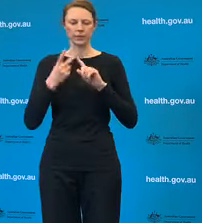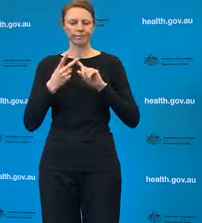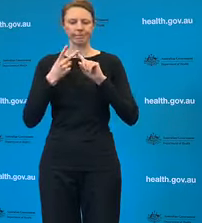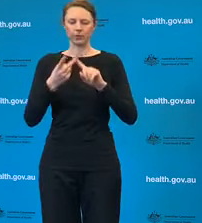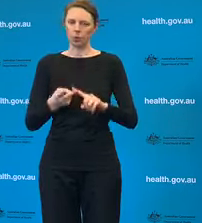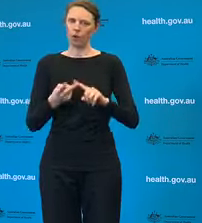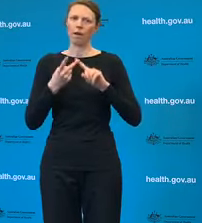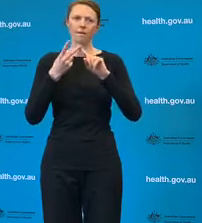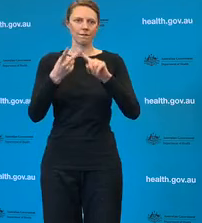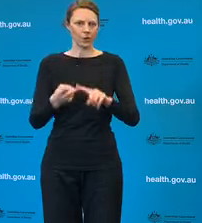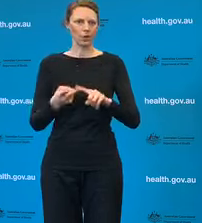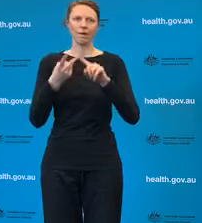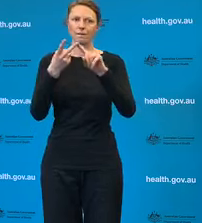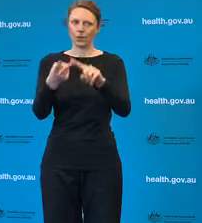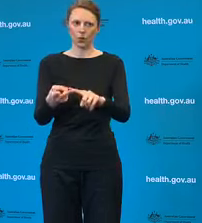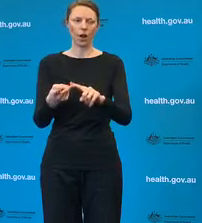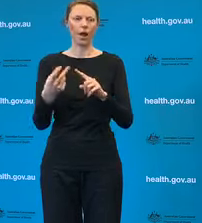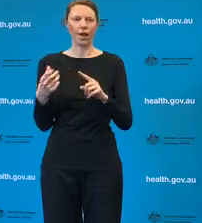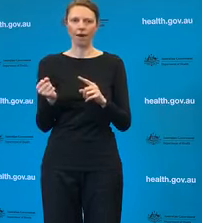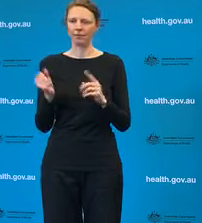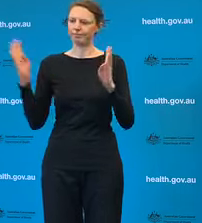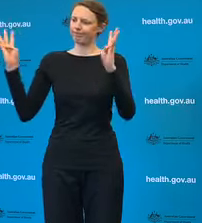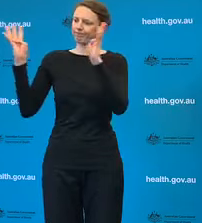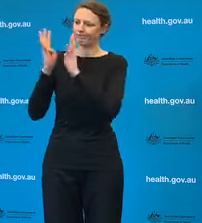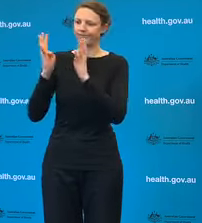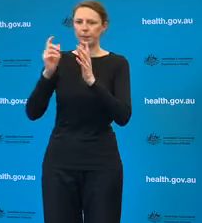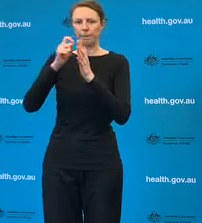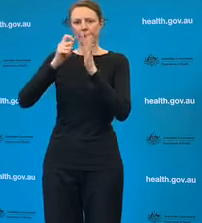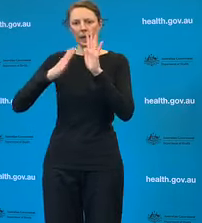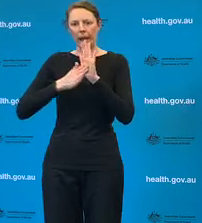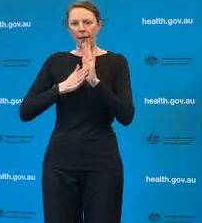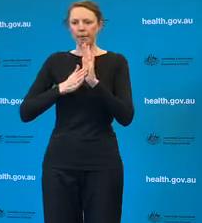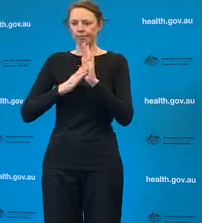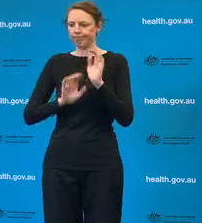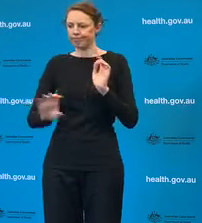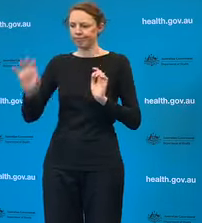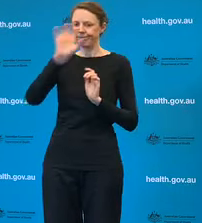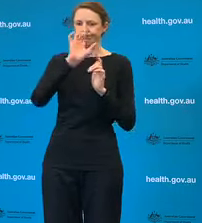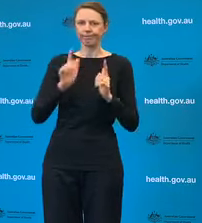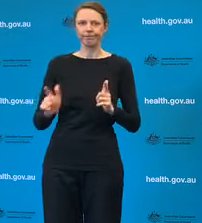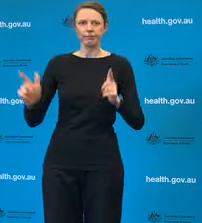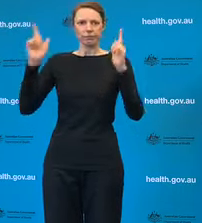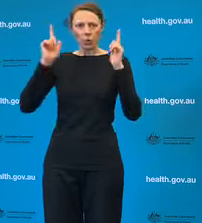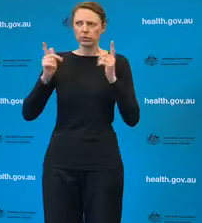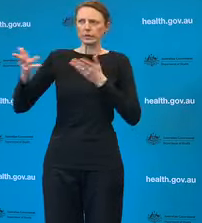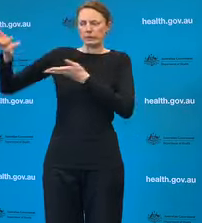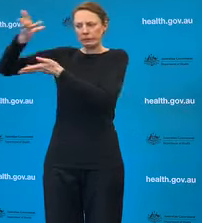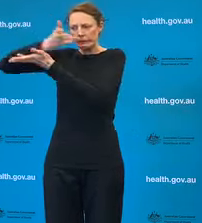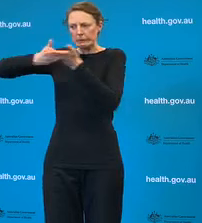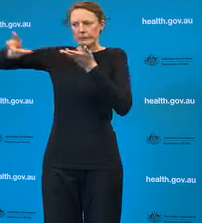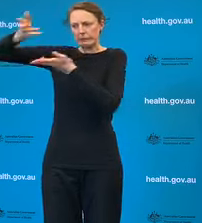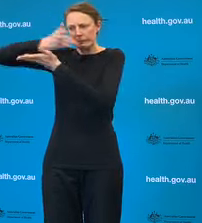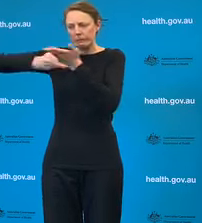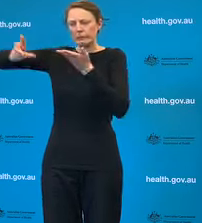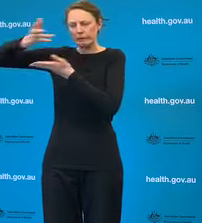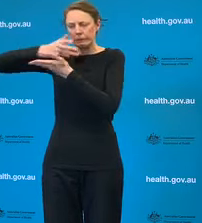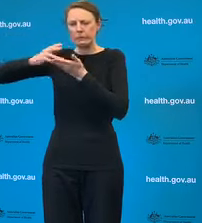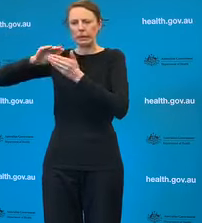National Cabinet and that's an appropriate discussion that takes place between our Prime Minister and the First Ministers. With regard to